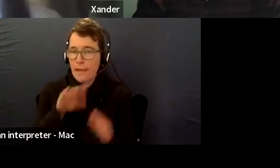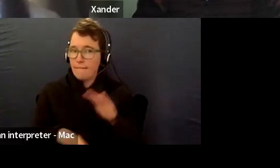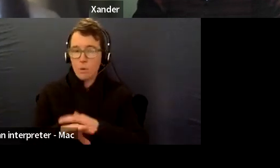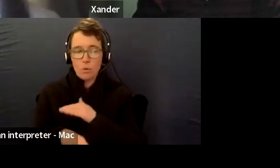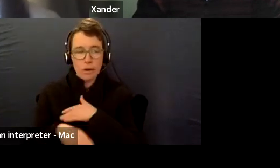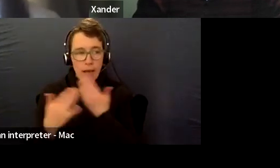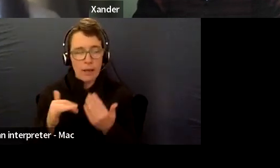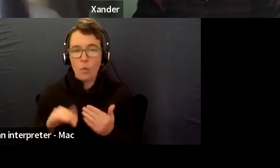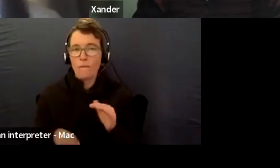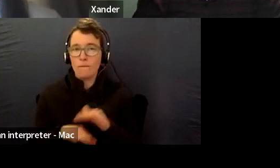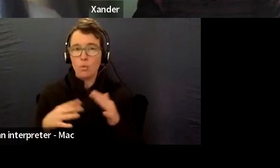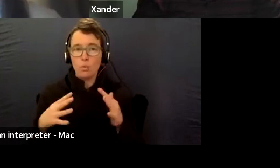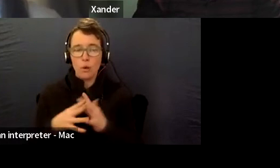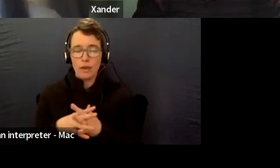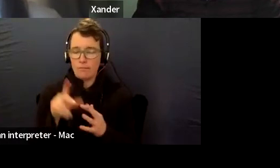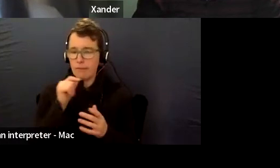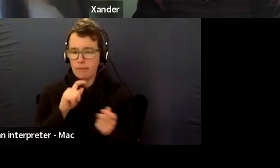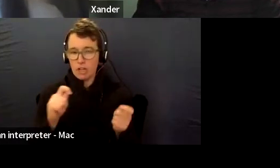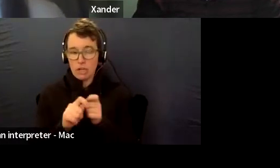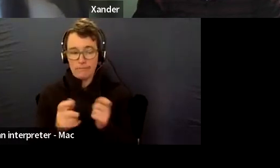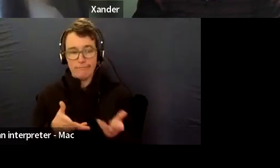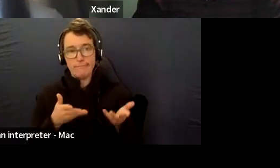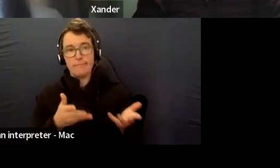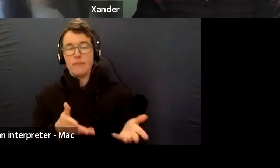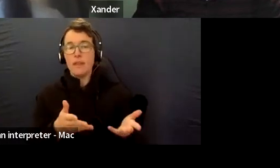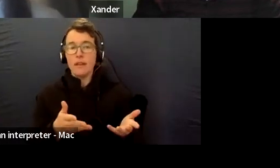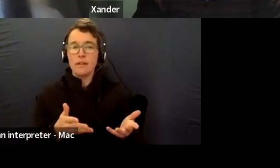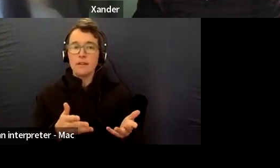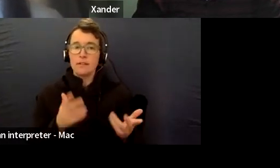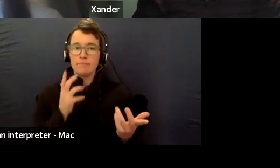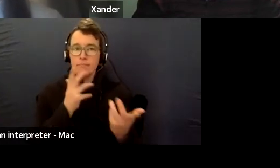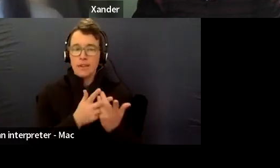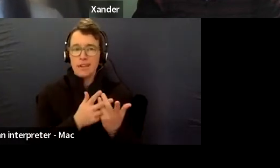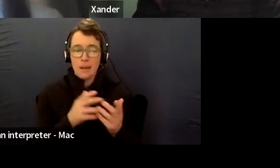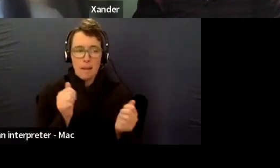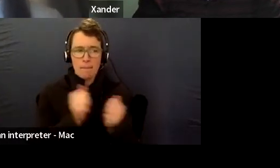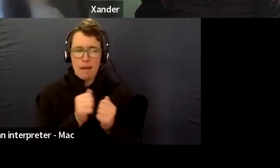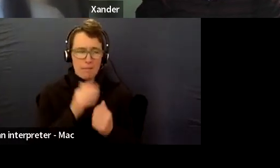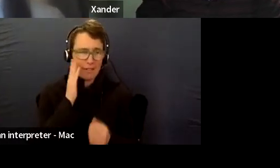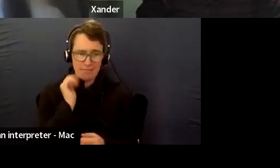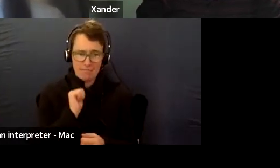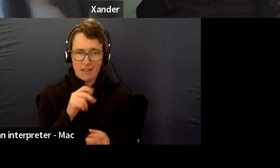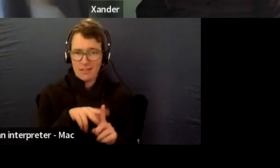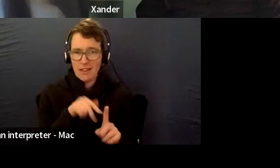There's all sorts of adjustments that can and should be made regardless of pieces of paper Sandow energy.